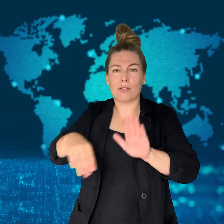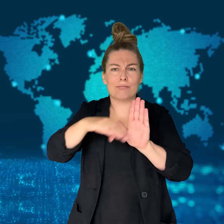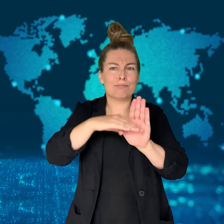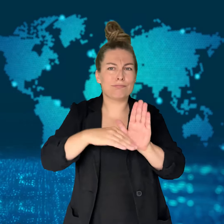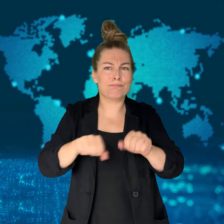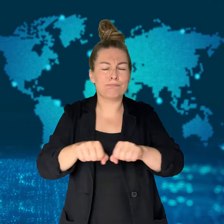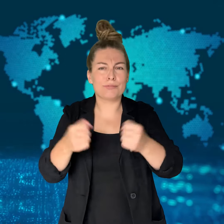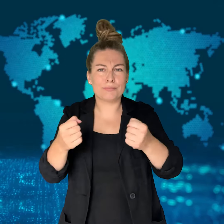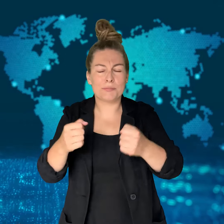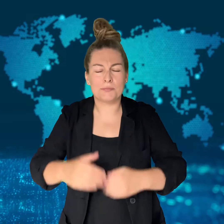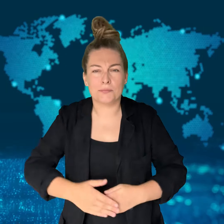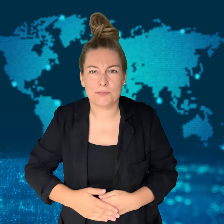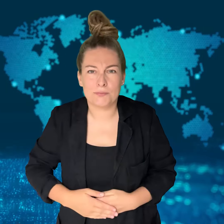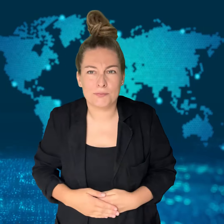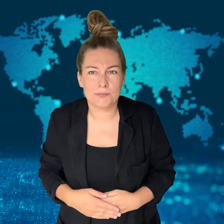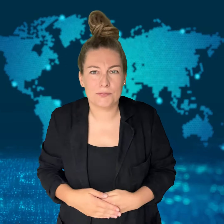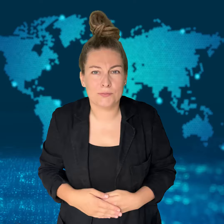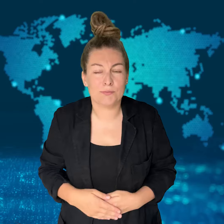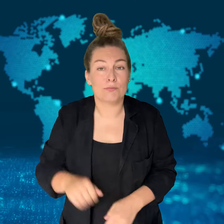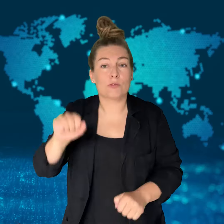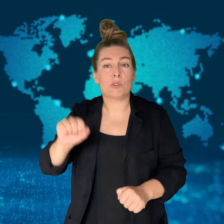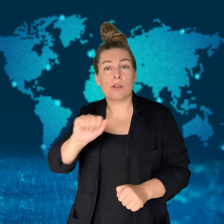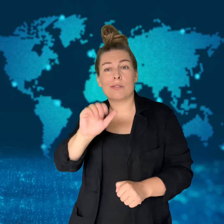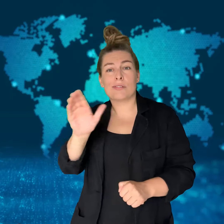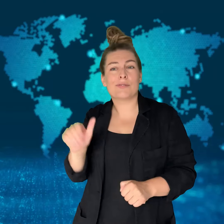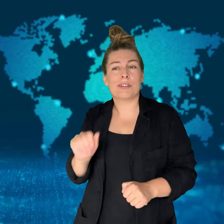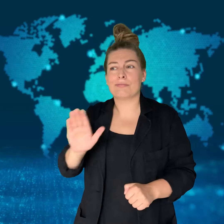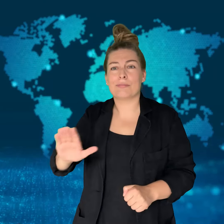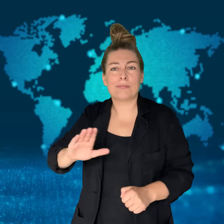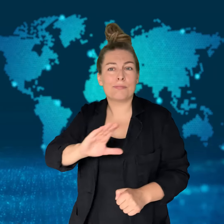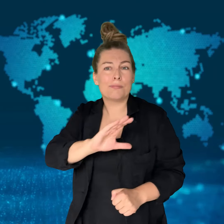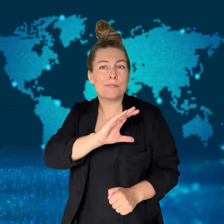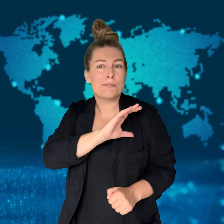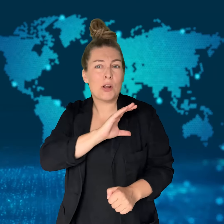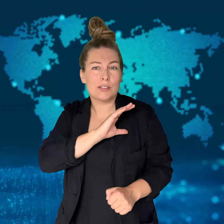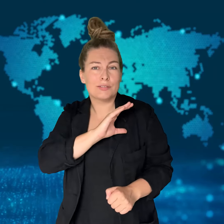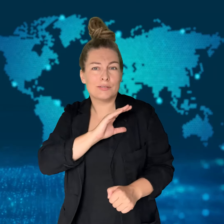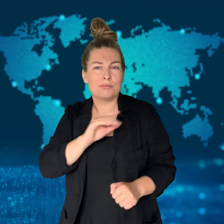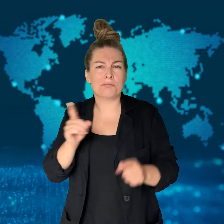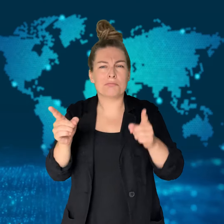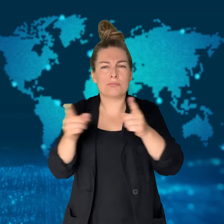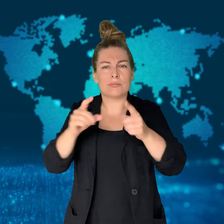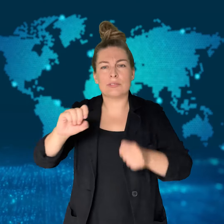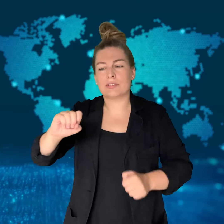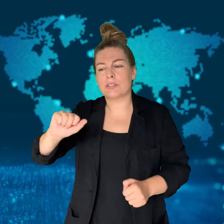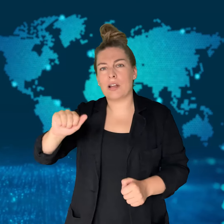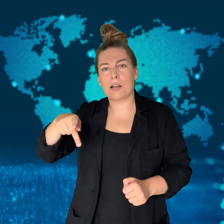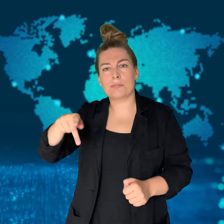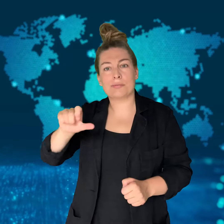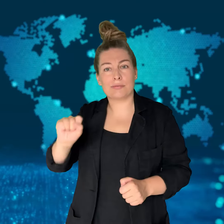and possessing those drugs.